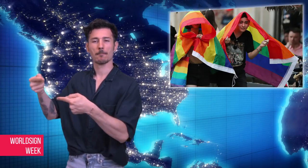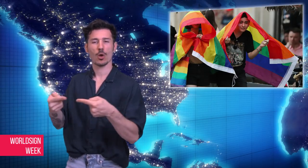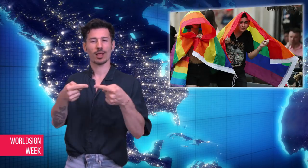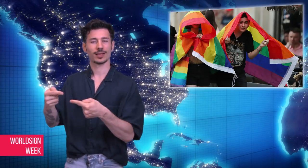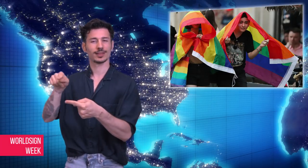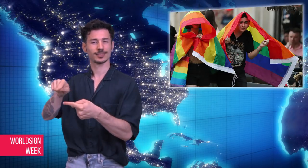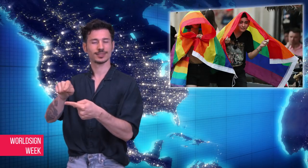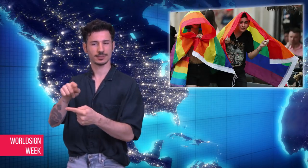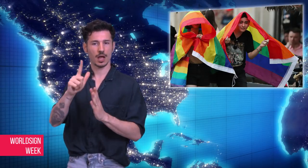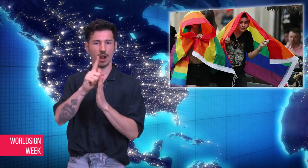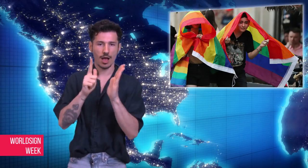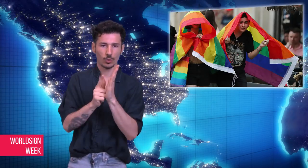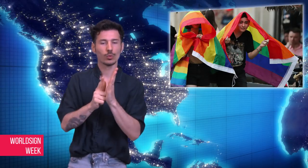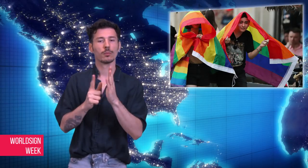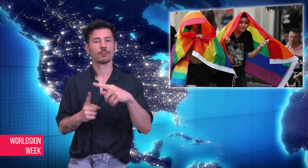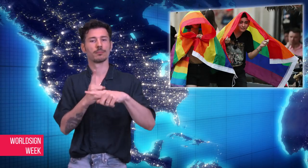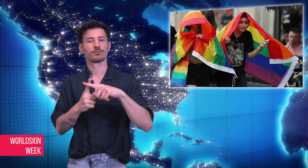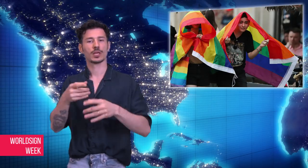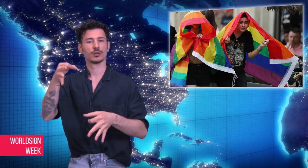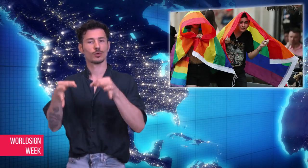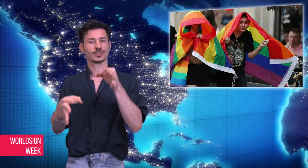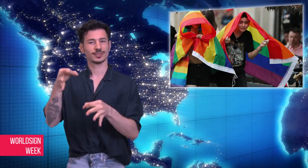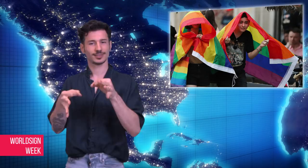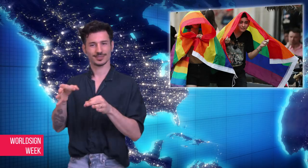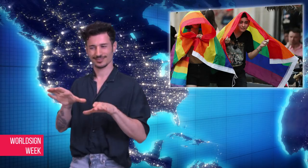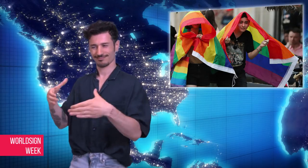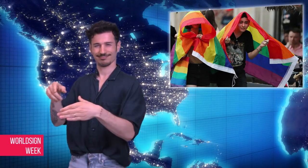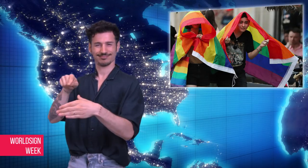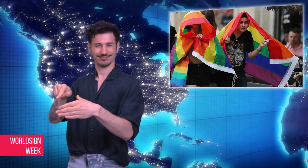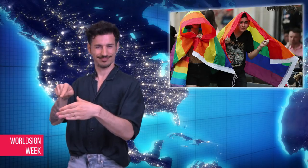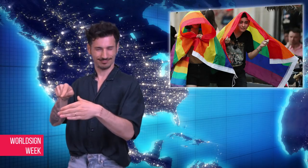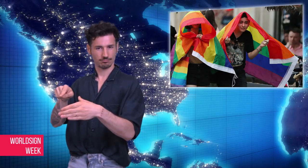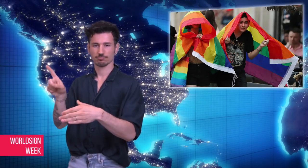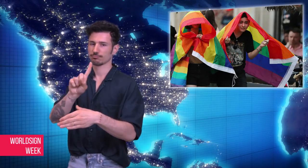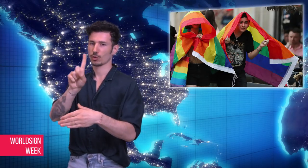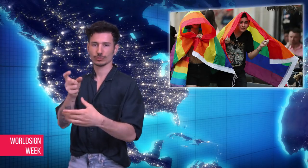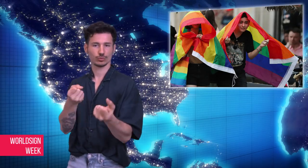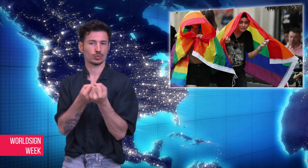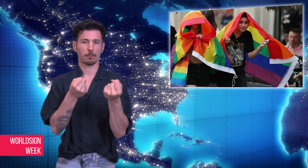Justice Party is not supportive of the LGBT community.